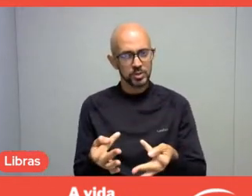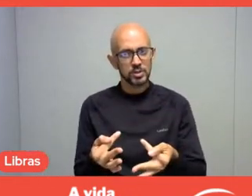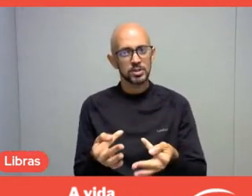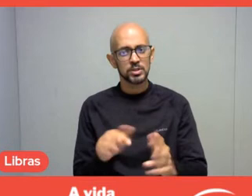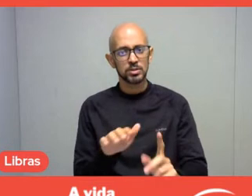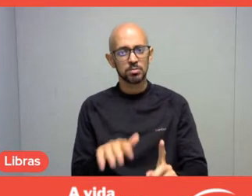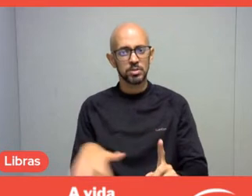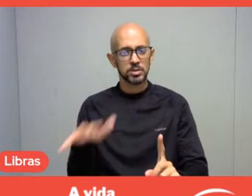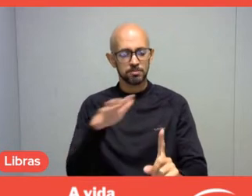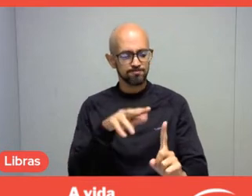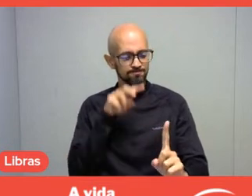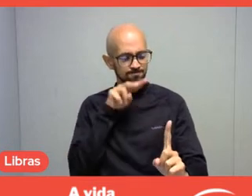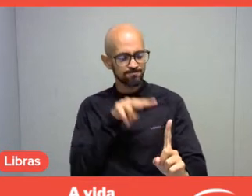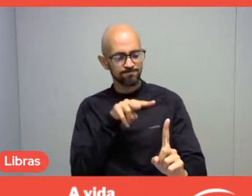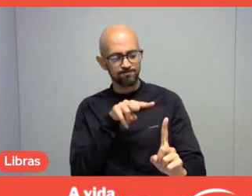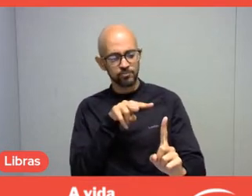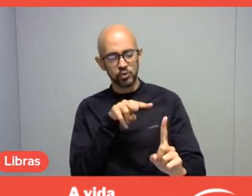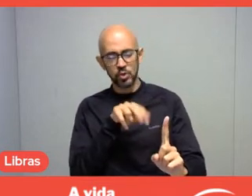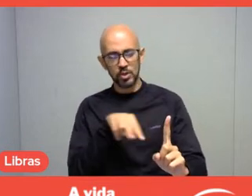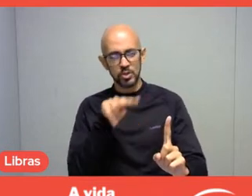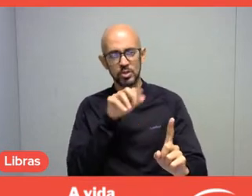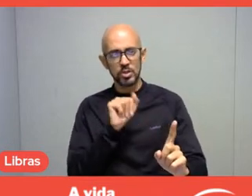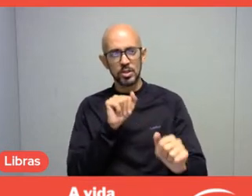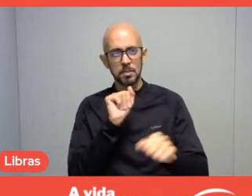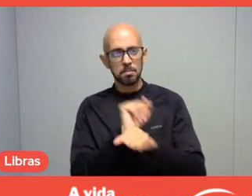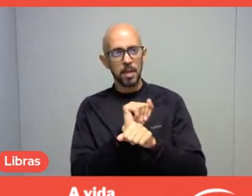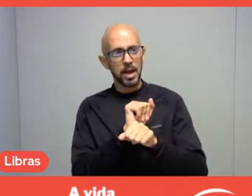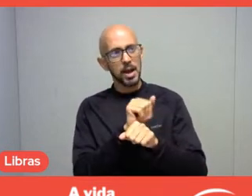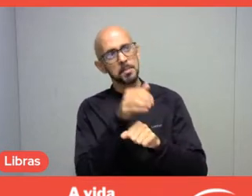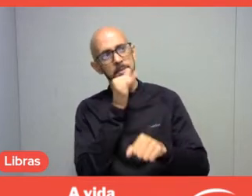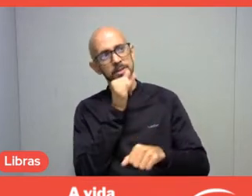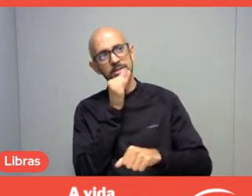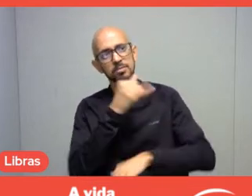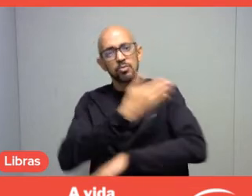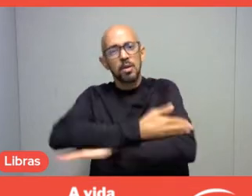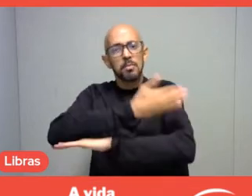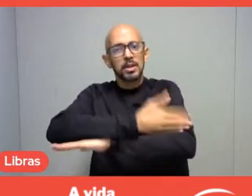as stopping in front of my apartment window and observing